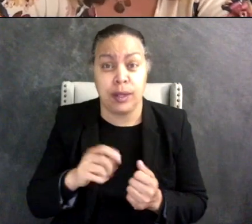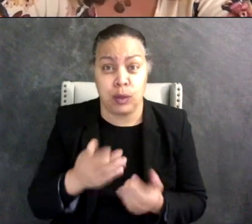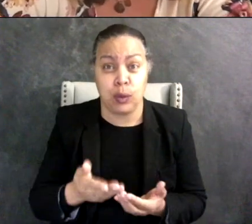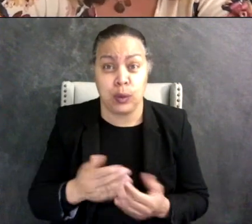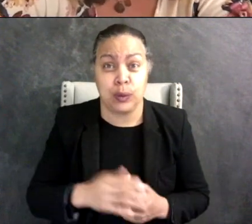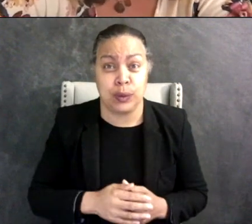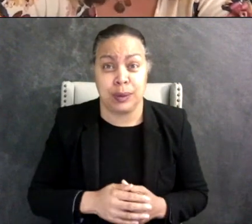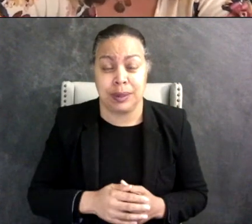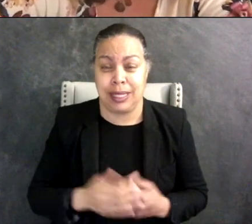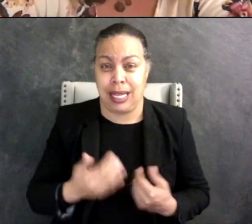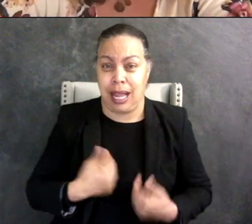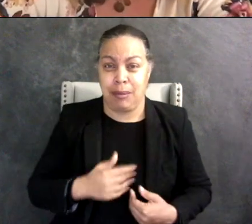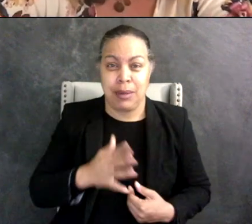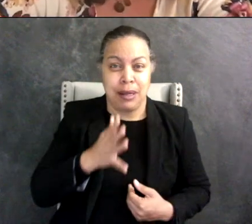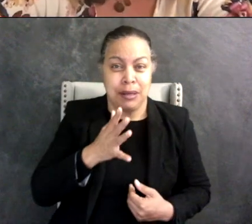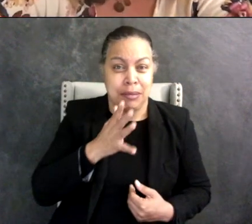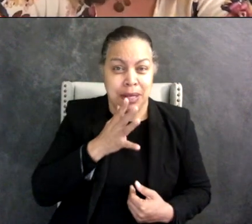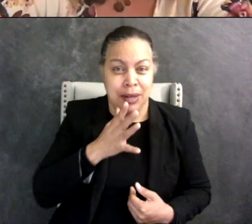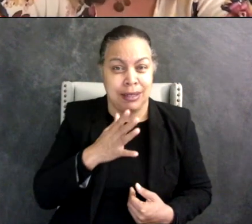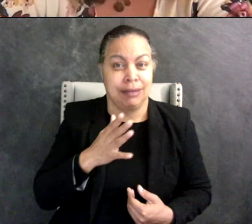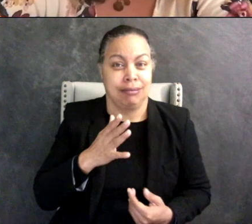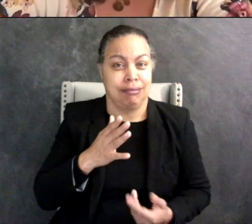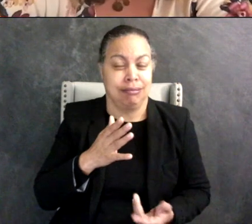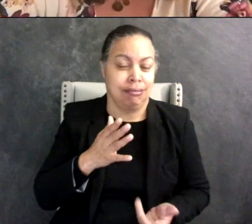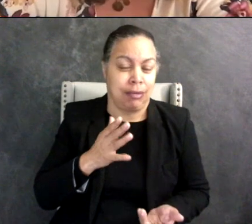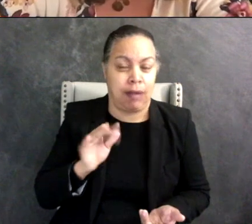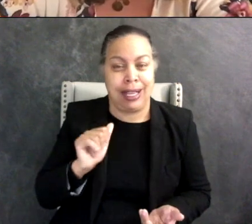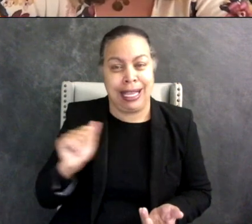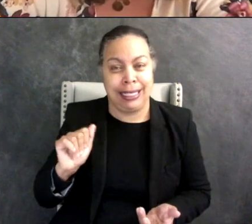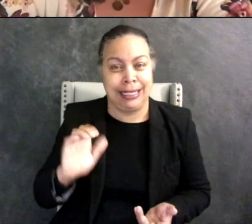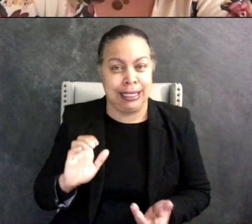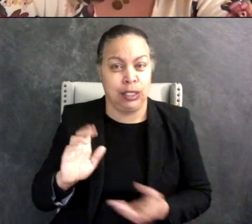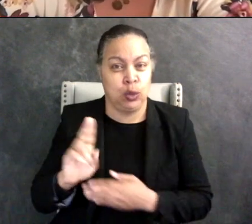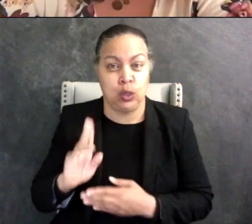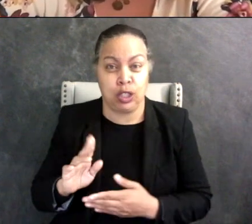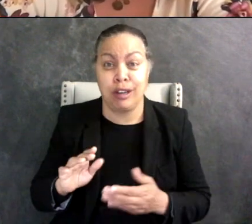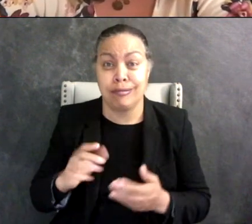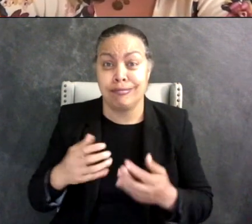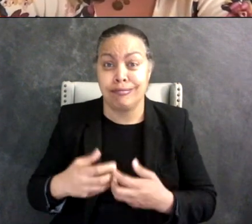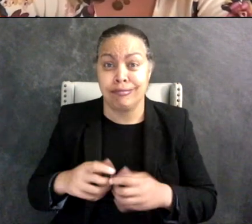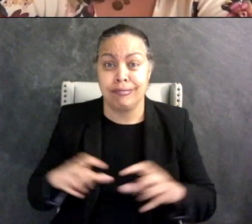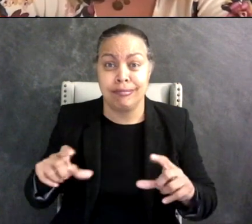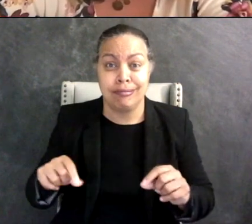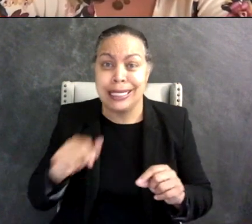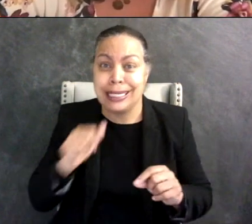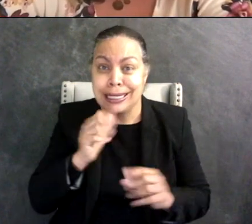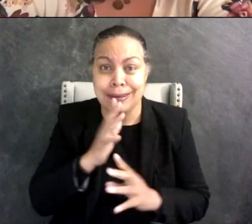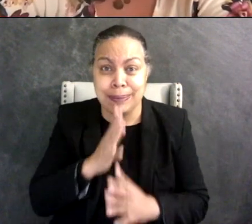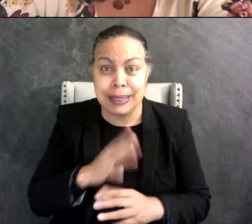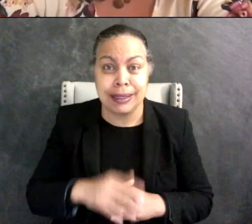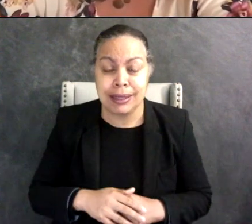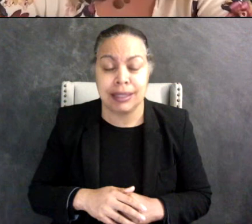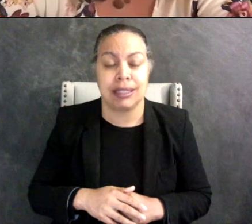being the parent of an AAC user, who doesn't use speech, you know a lot of people assume that she